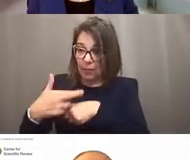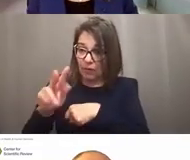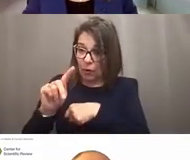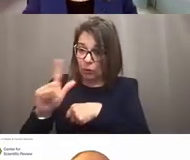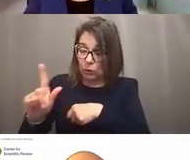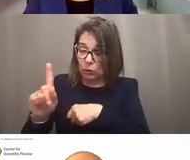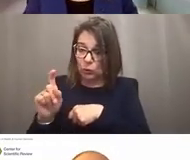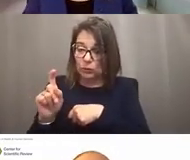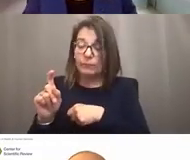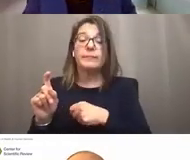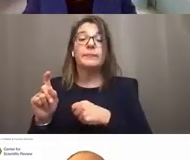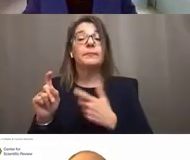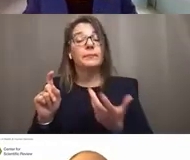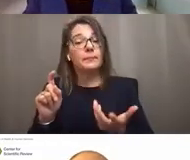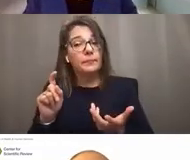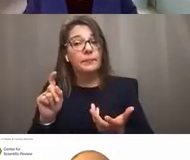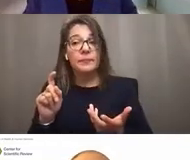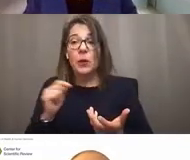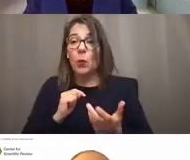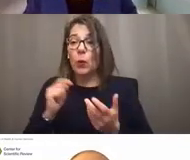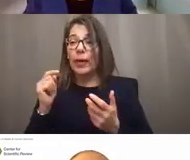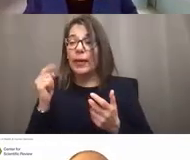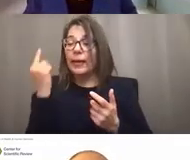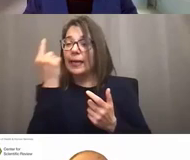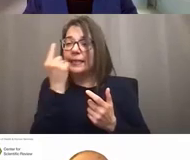So we consider that in two cases.